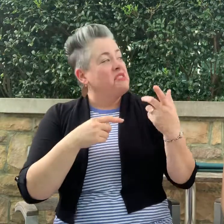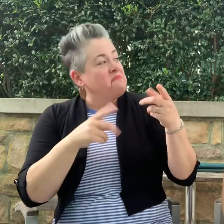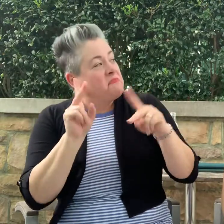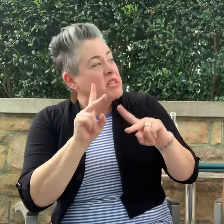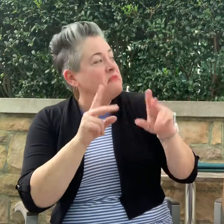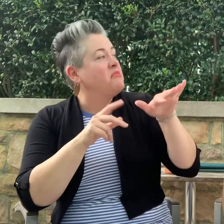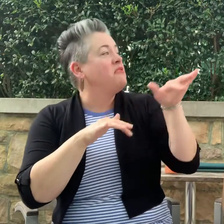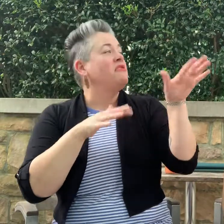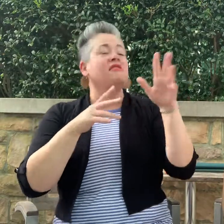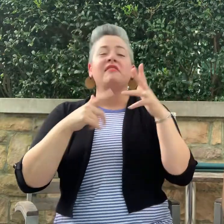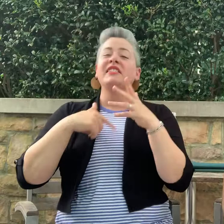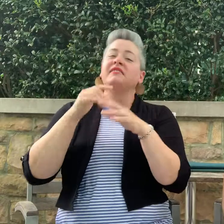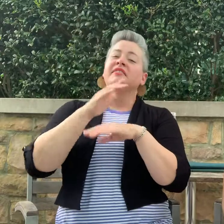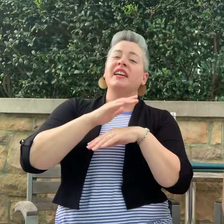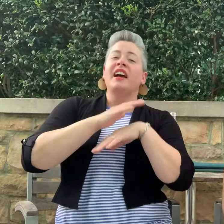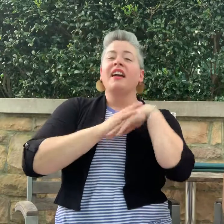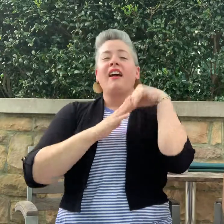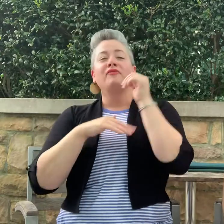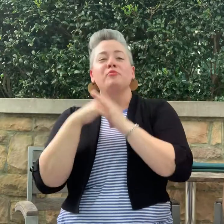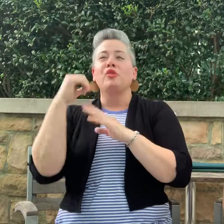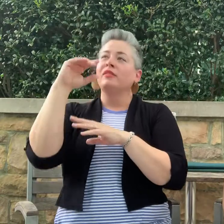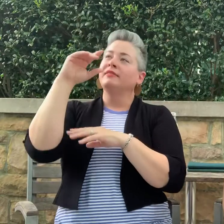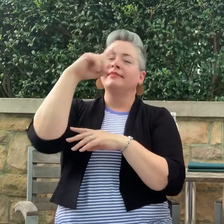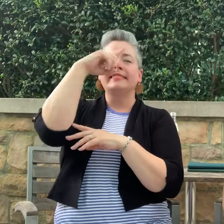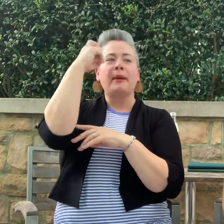It's just a nice summer day.